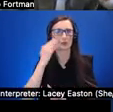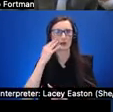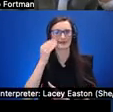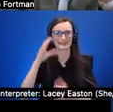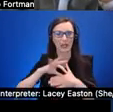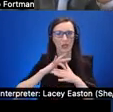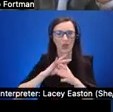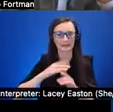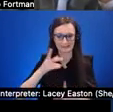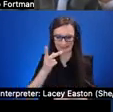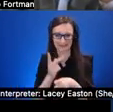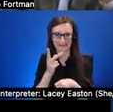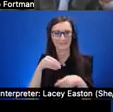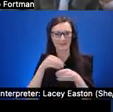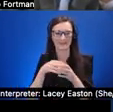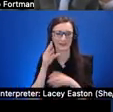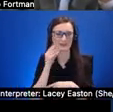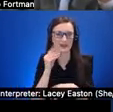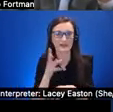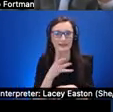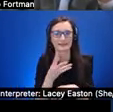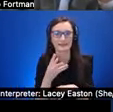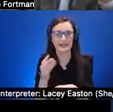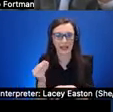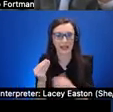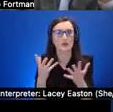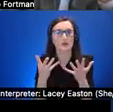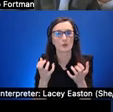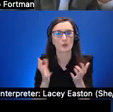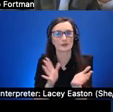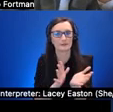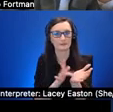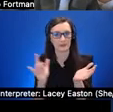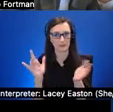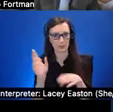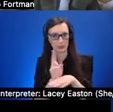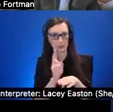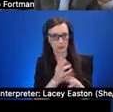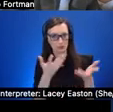and also we want to leverage the familiar screen reader access and existing uh modalities that